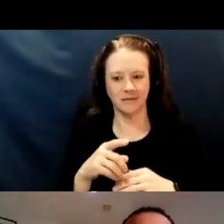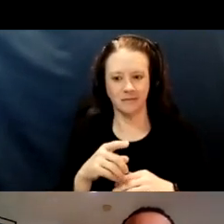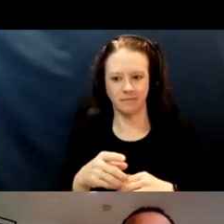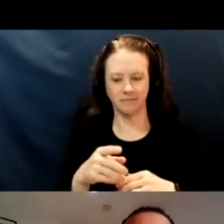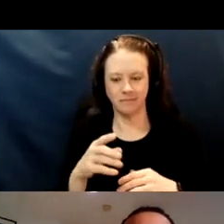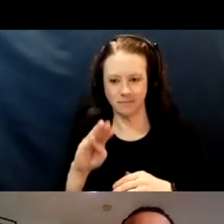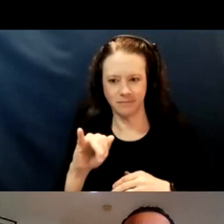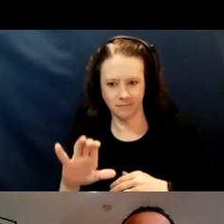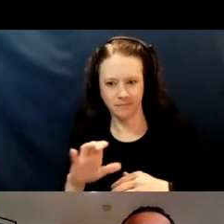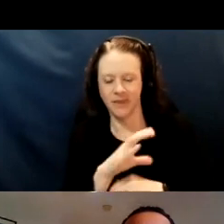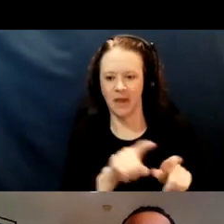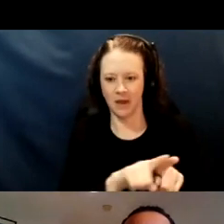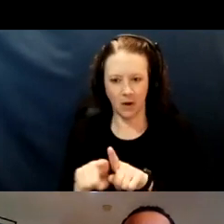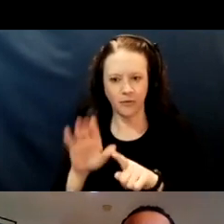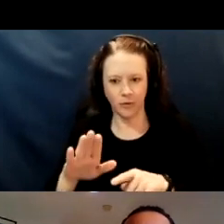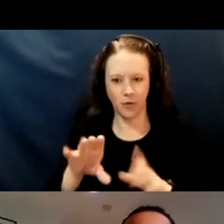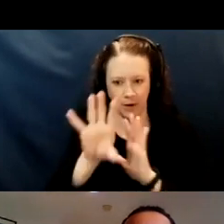that would be great. Next slide.